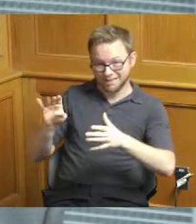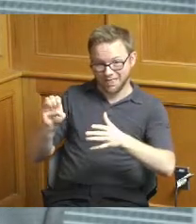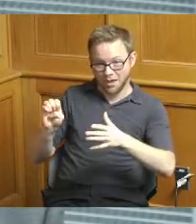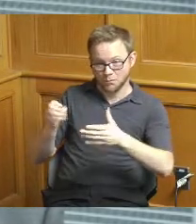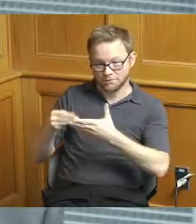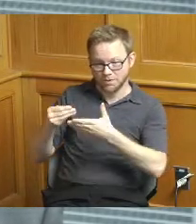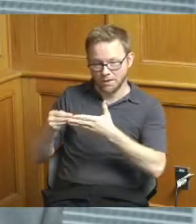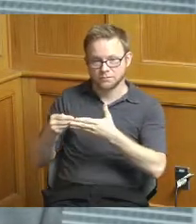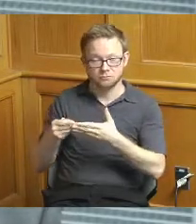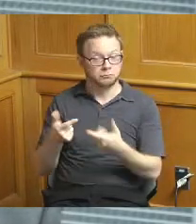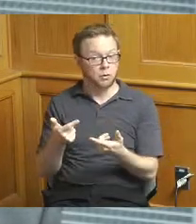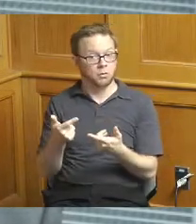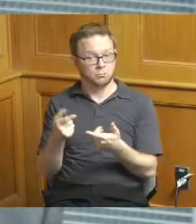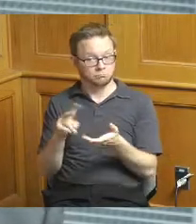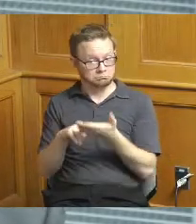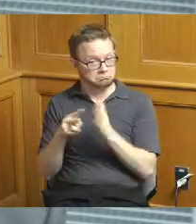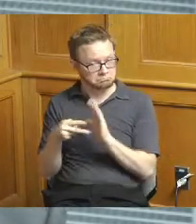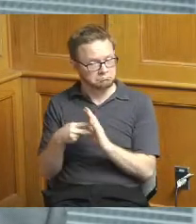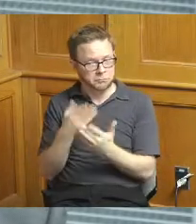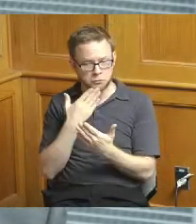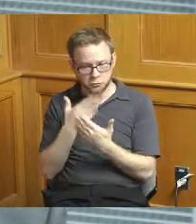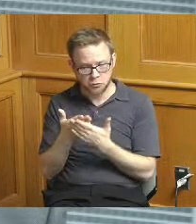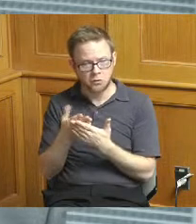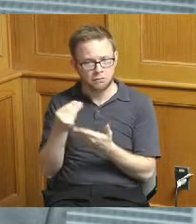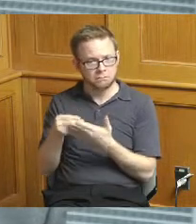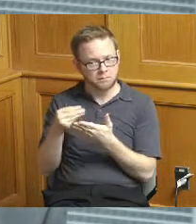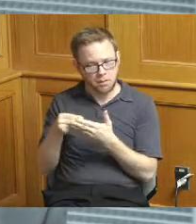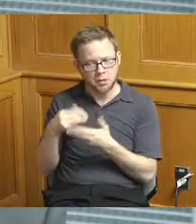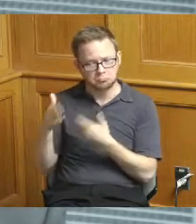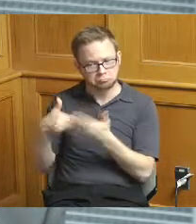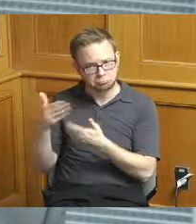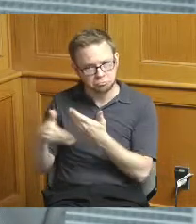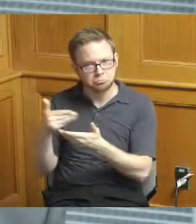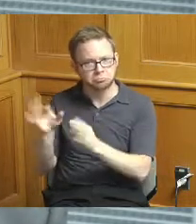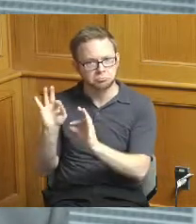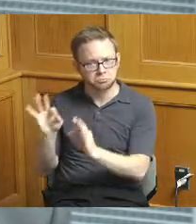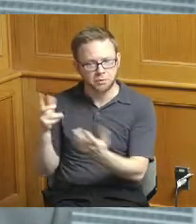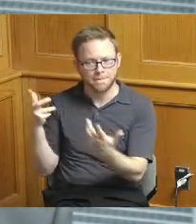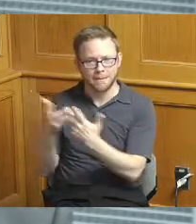is those dollars are tracking and and we expect to spend 100 on those on that work and that's